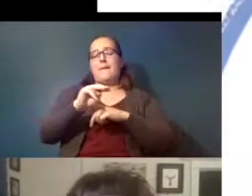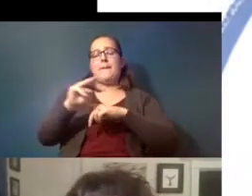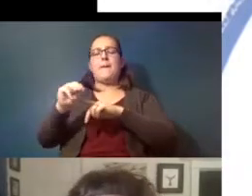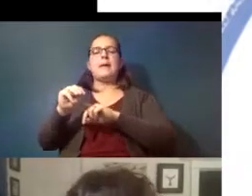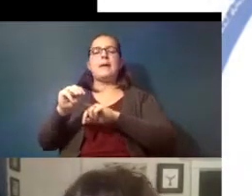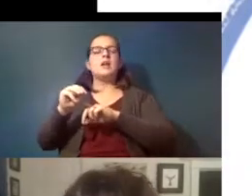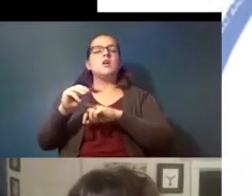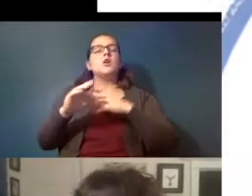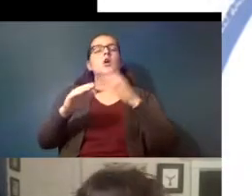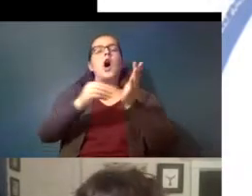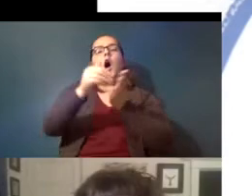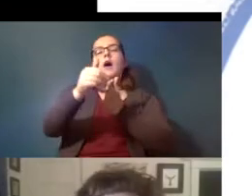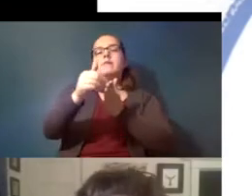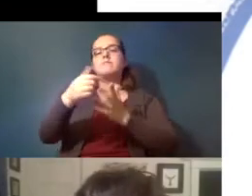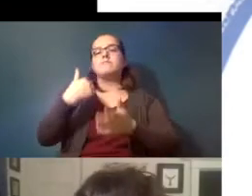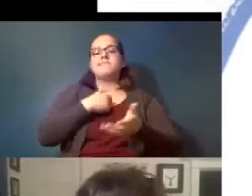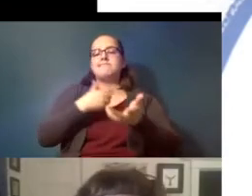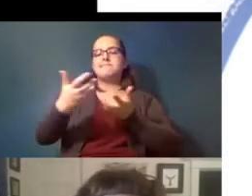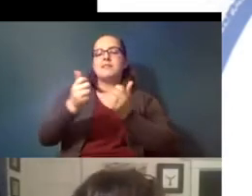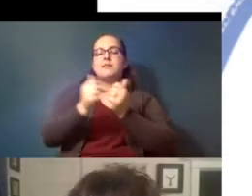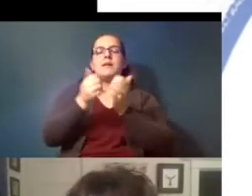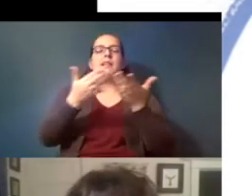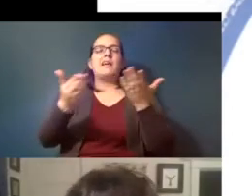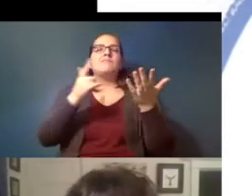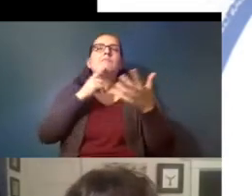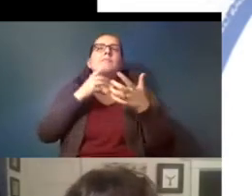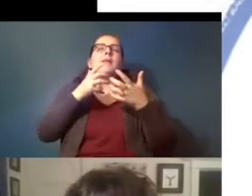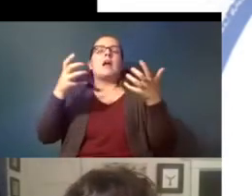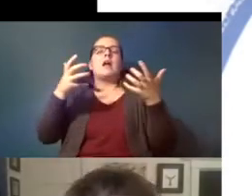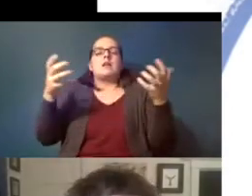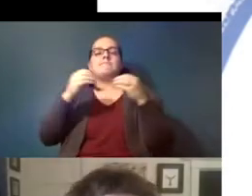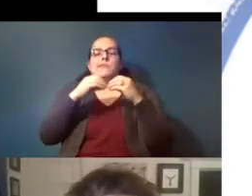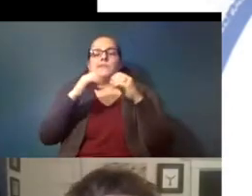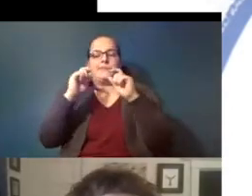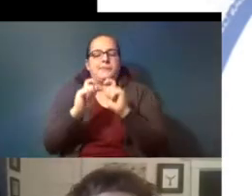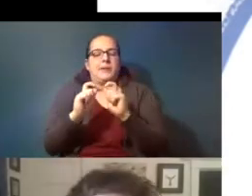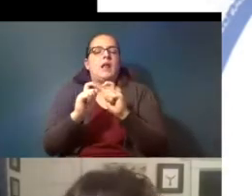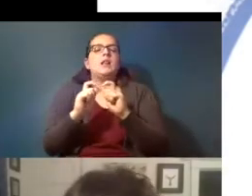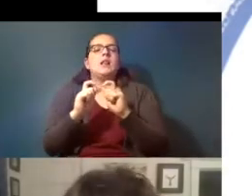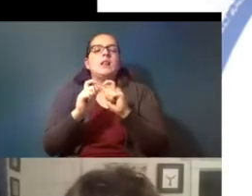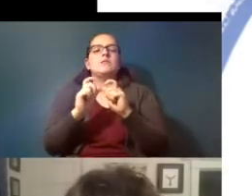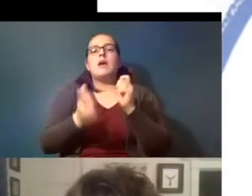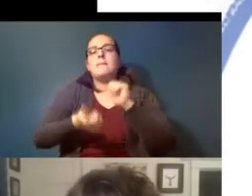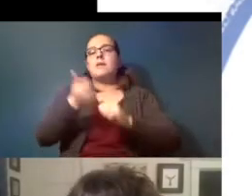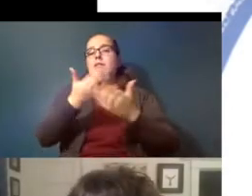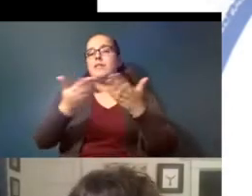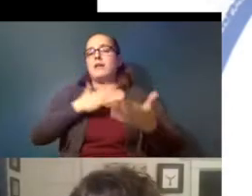often we're dealing with things that are much much smaller um most of the things my students pull out